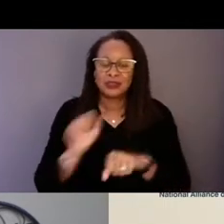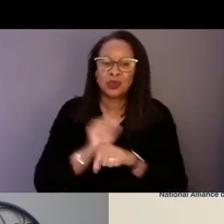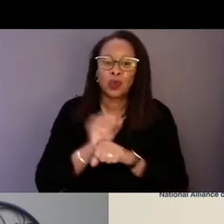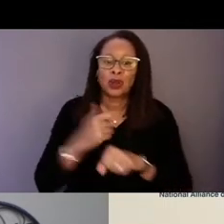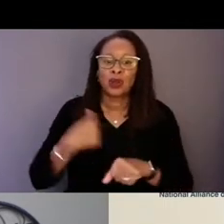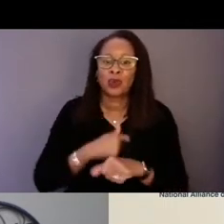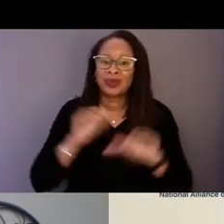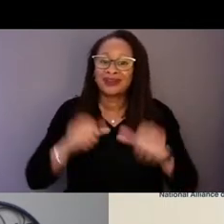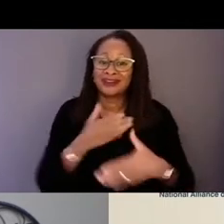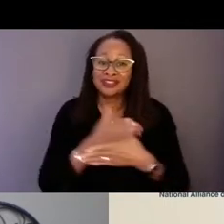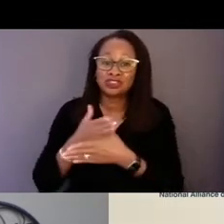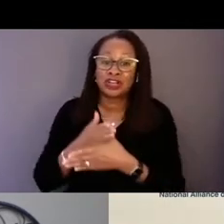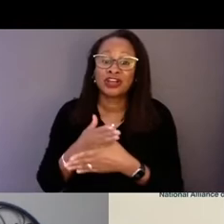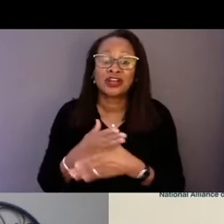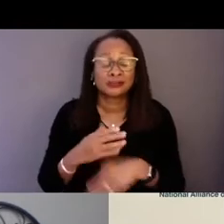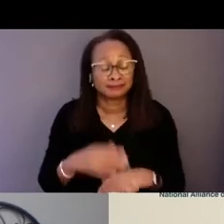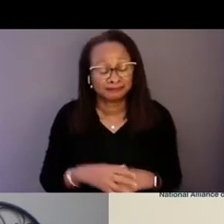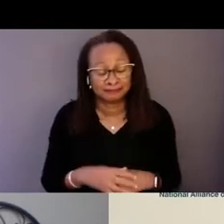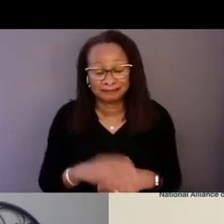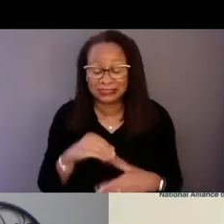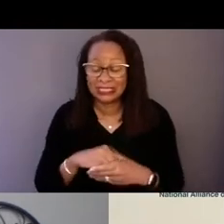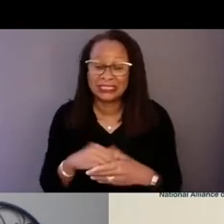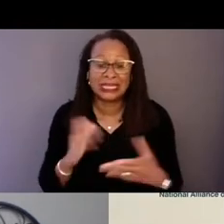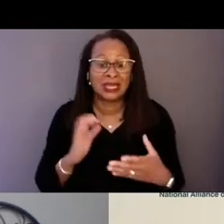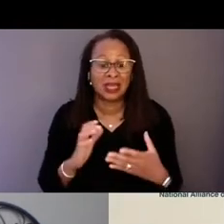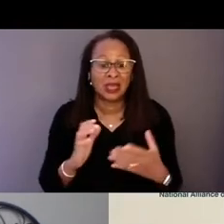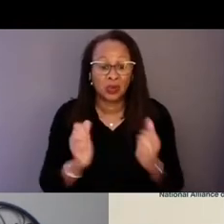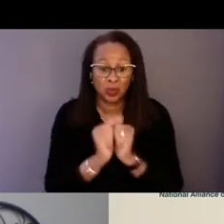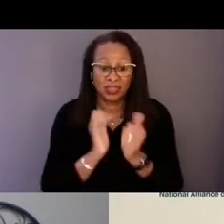in terms of our programming that we do at the local level.